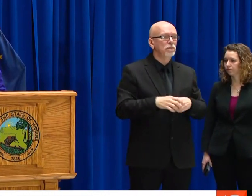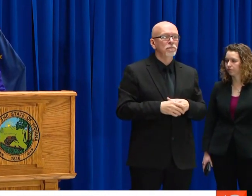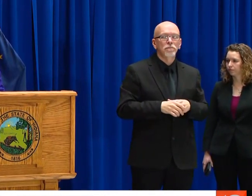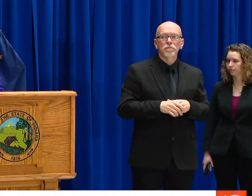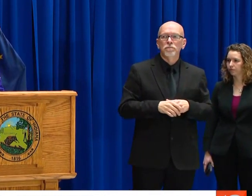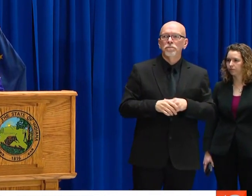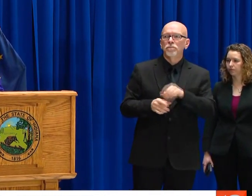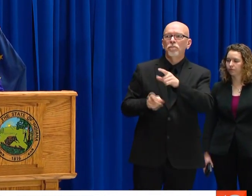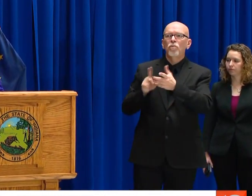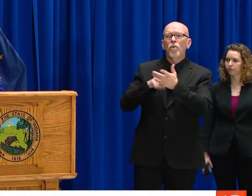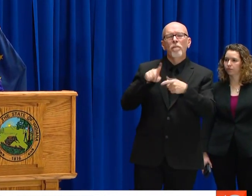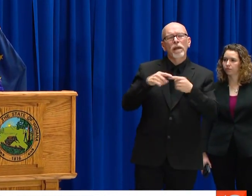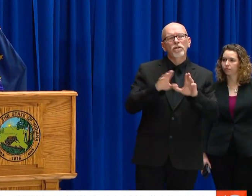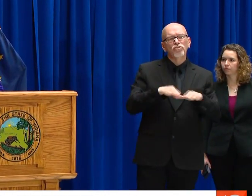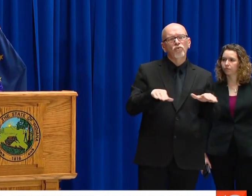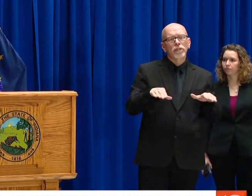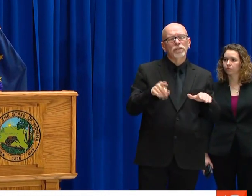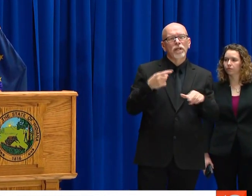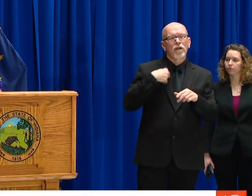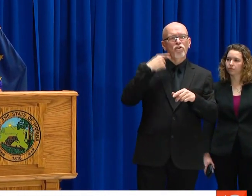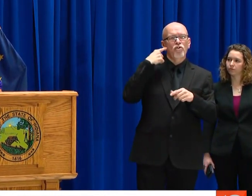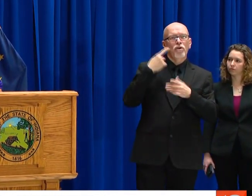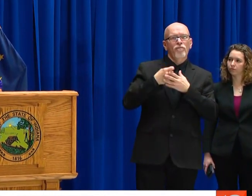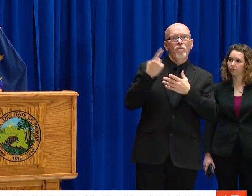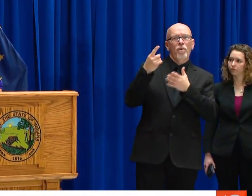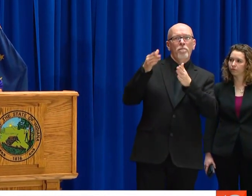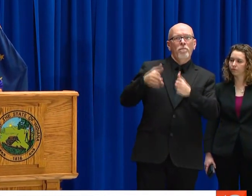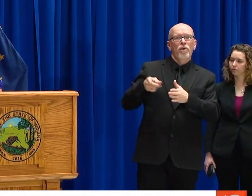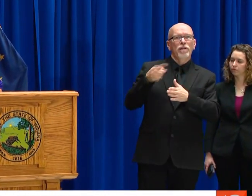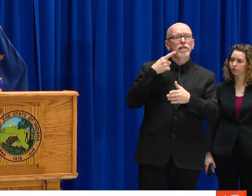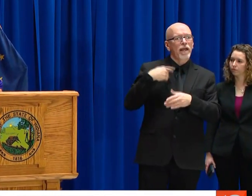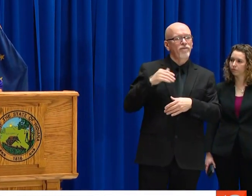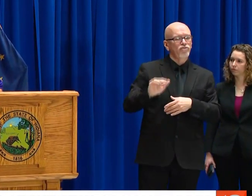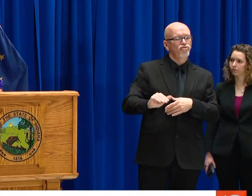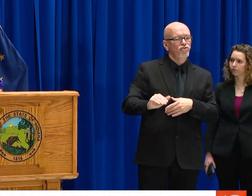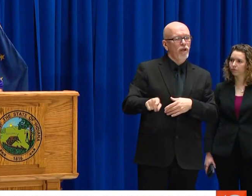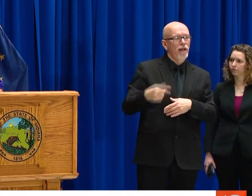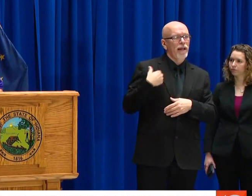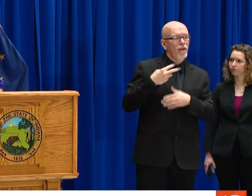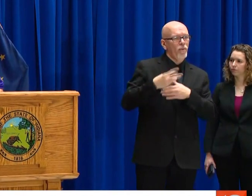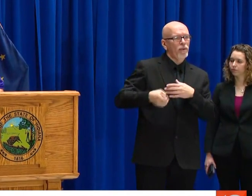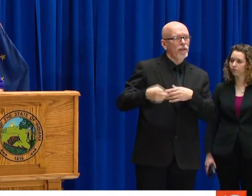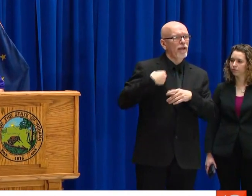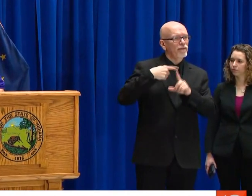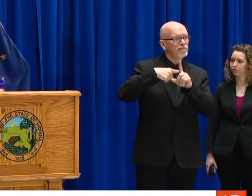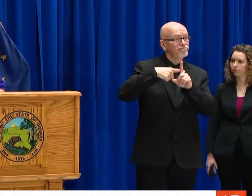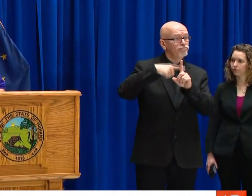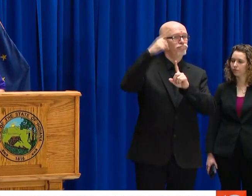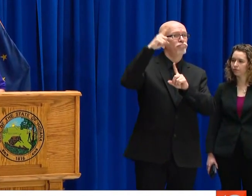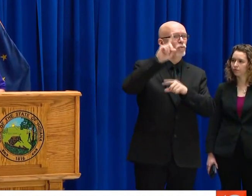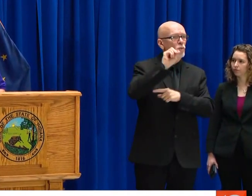ARE AT HIGH RISK THEMSELVES OR THEY GET MORE ILL AND NEED TO COME TO THE EMERGENCY ROOM, THEN TESTING IS INDICATED.